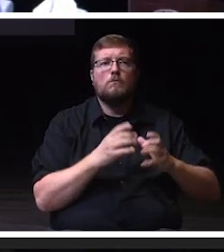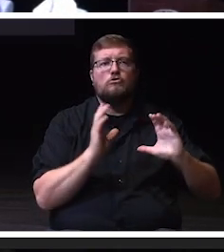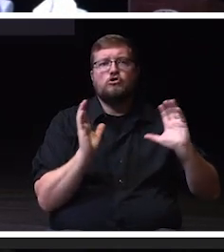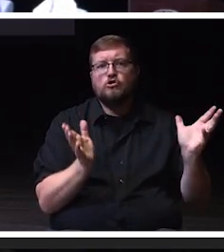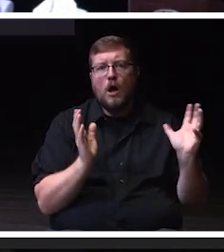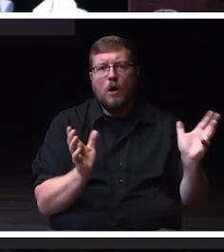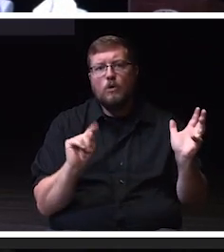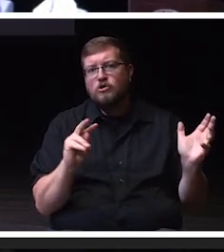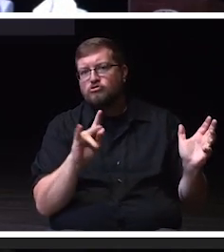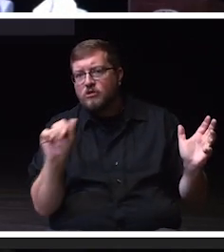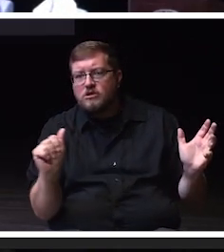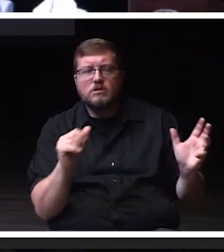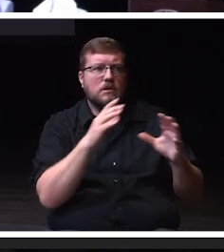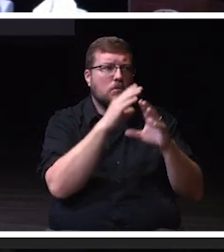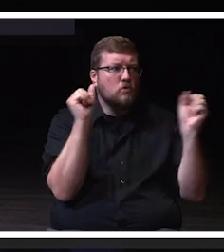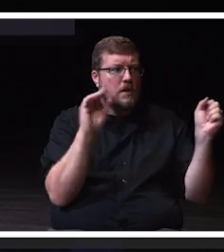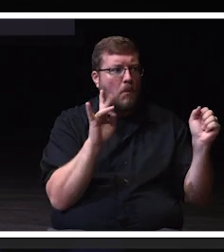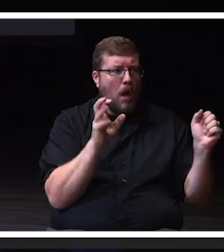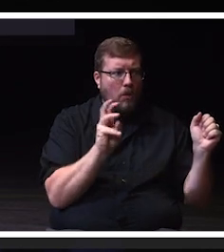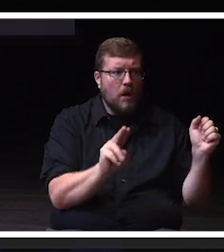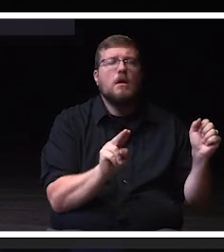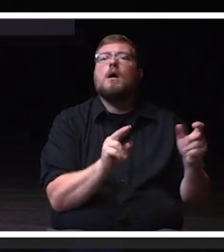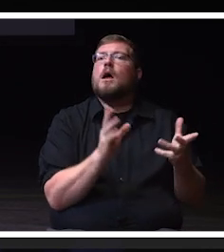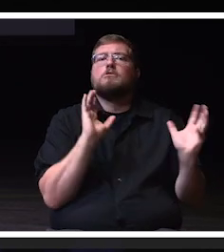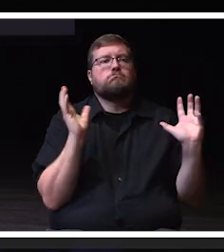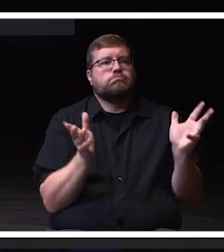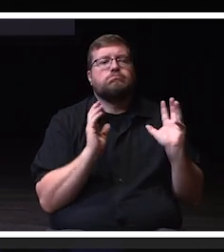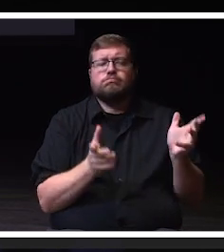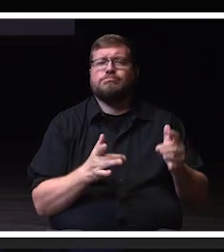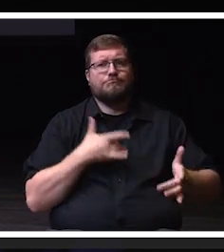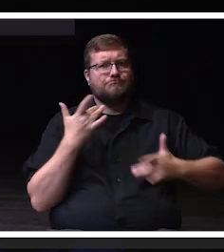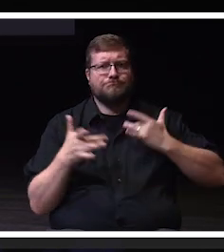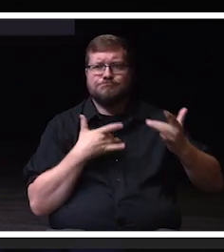and it was just an exciting visit. And meeting with your